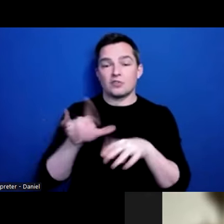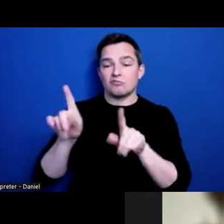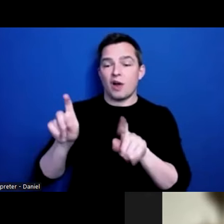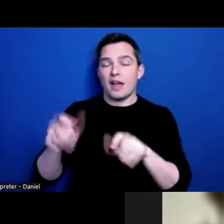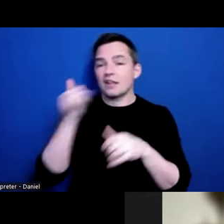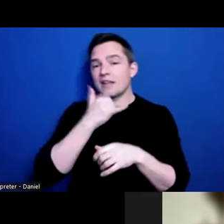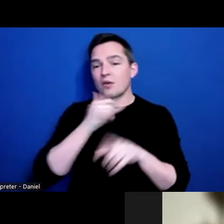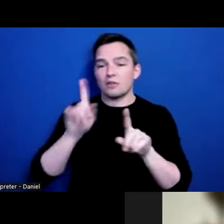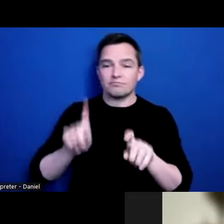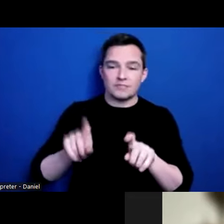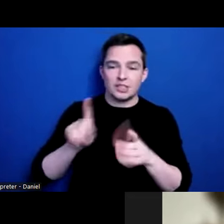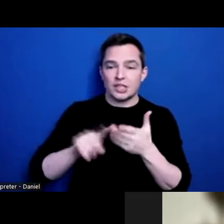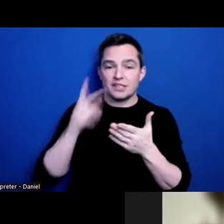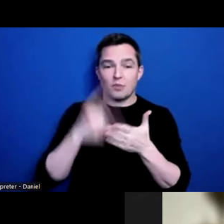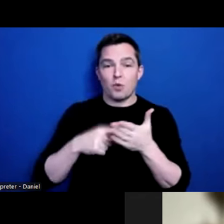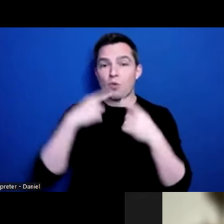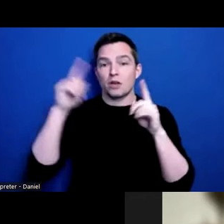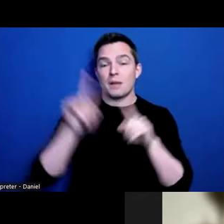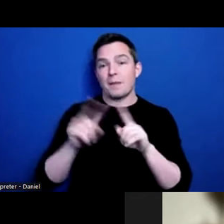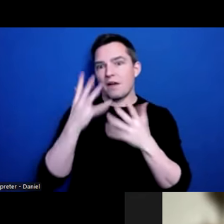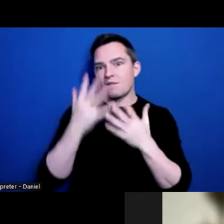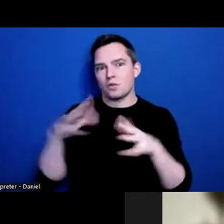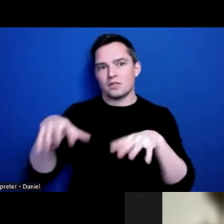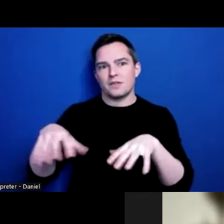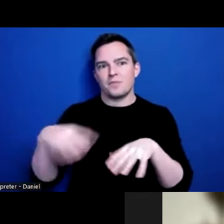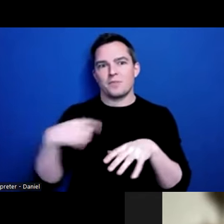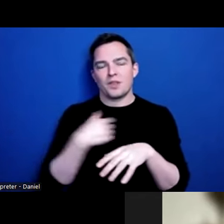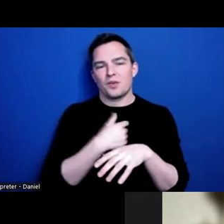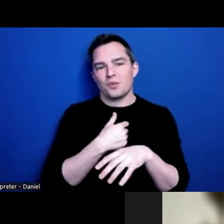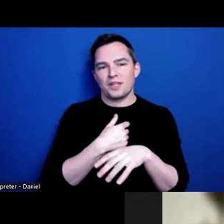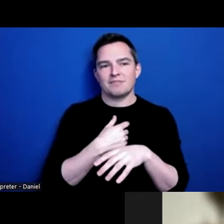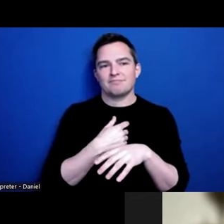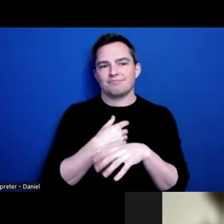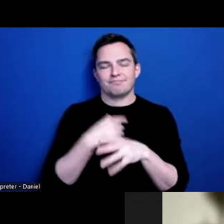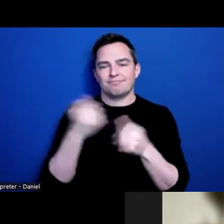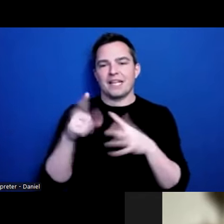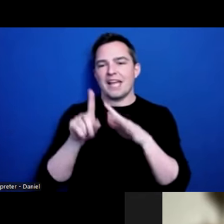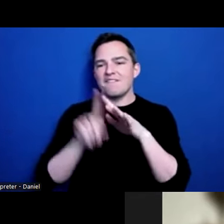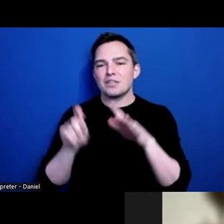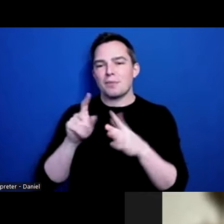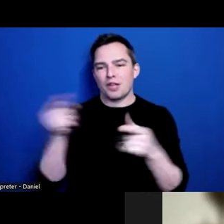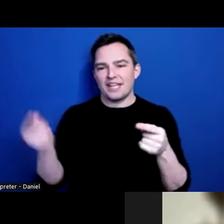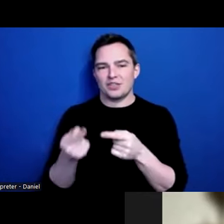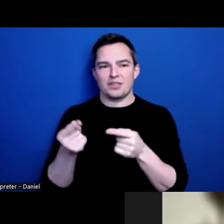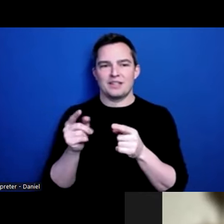But also, unfortunately, we call it the invisible injury. What we hear everyday when people call our